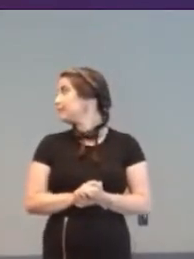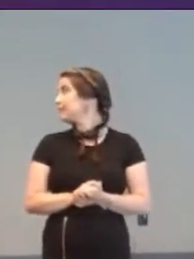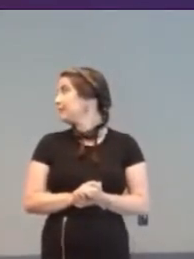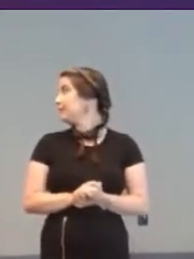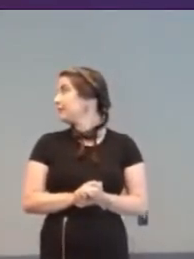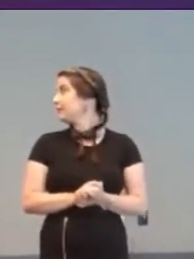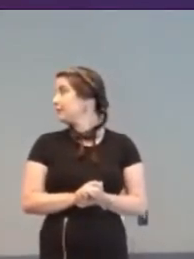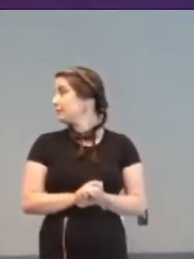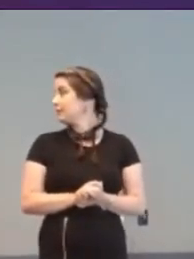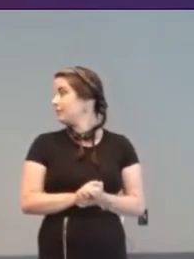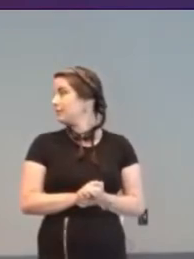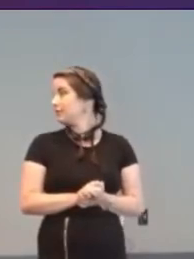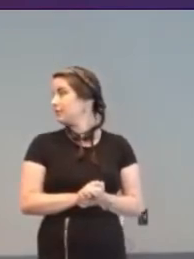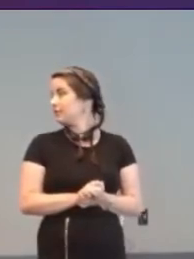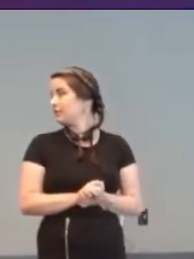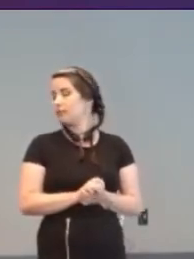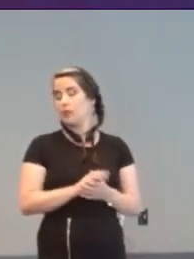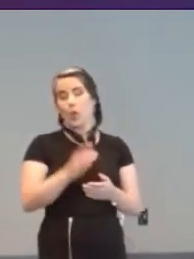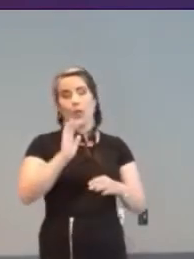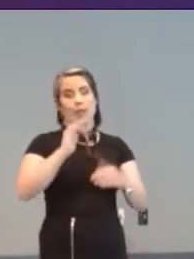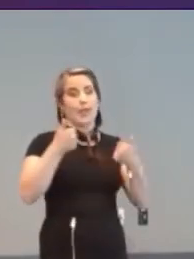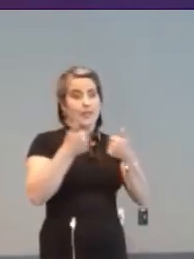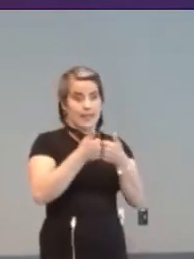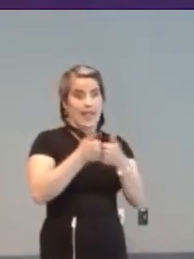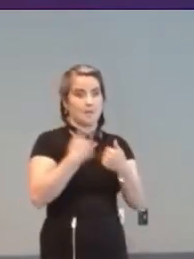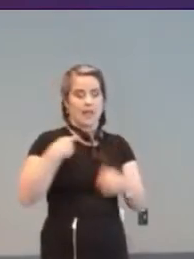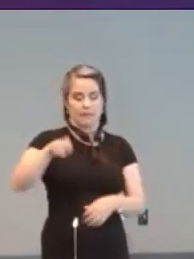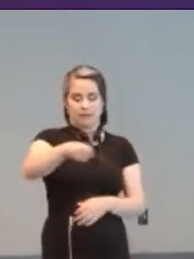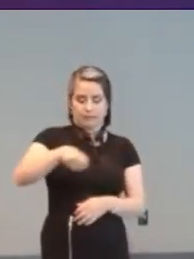"Joystick Games" is a hierarchy of games to play with a joystick. The simplest